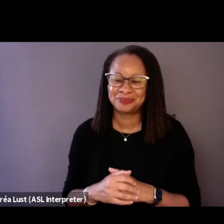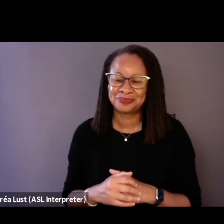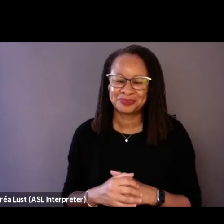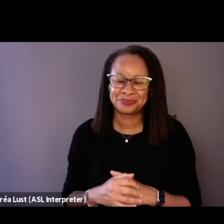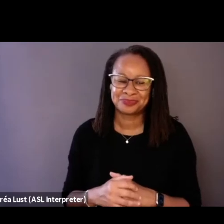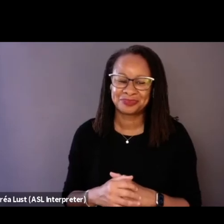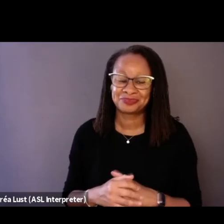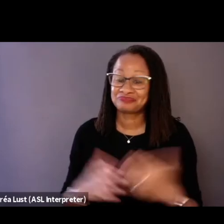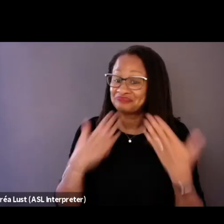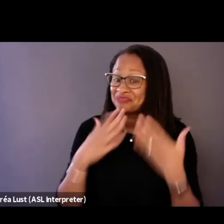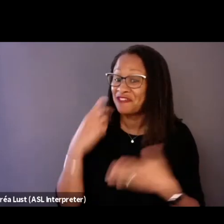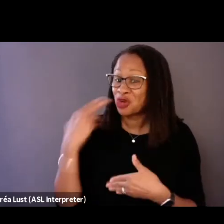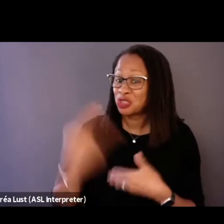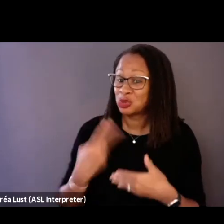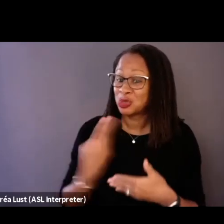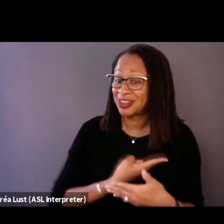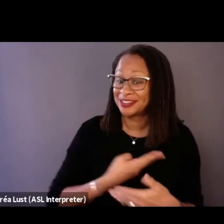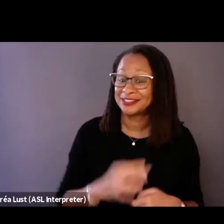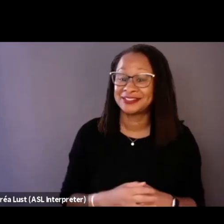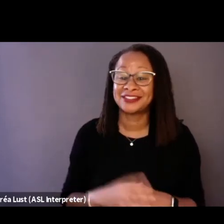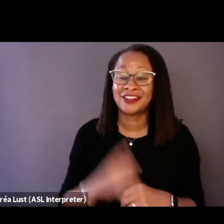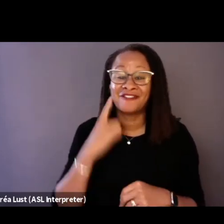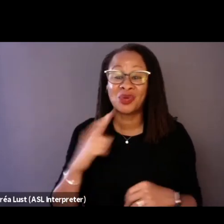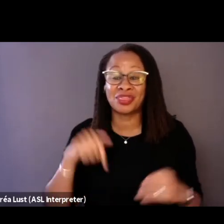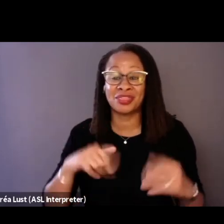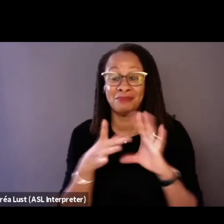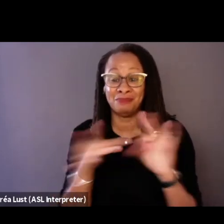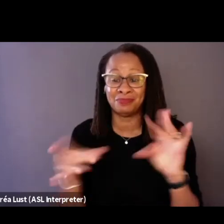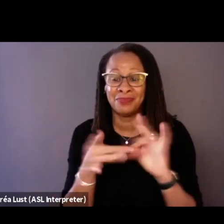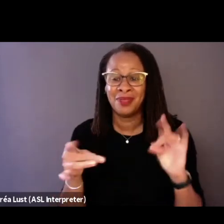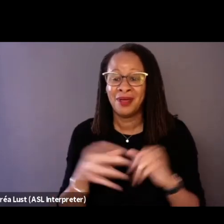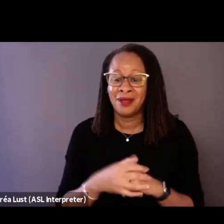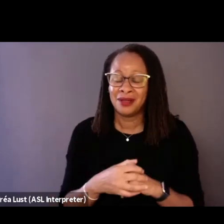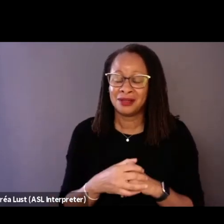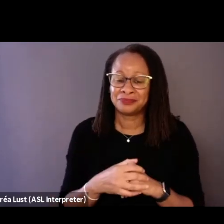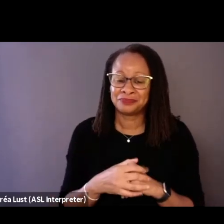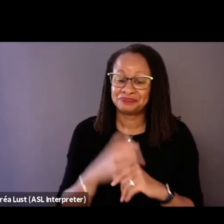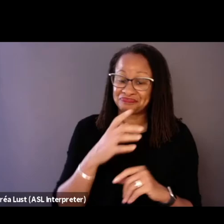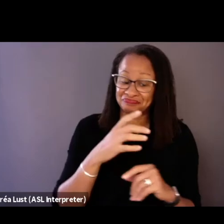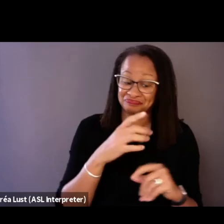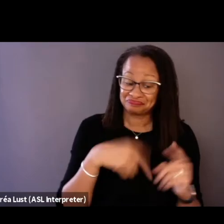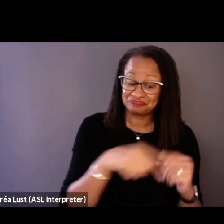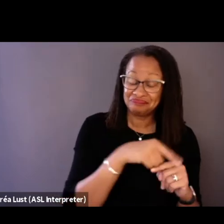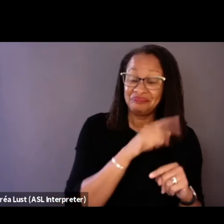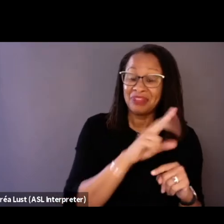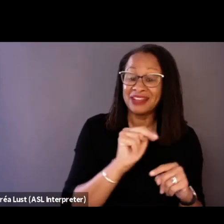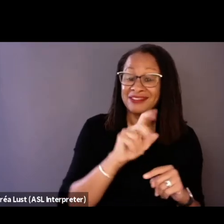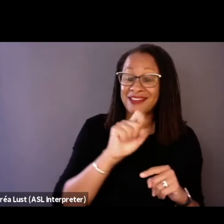Thank you for joining us for this conversation around Netflix's shorts program,